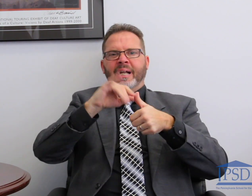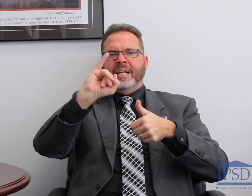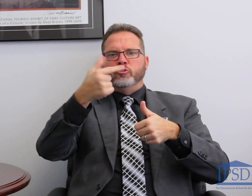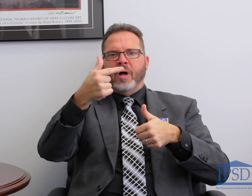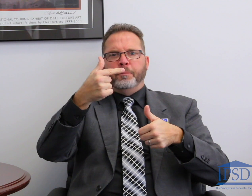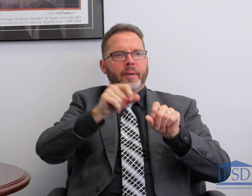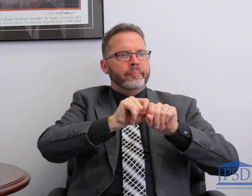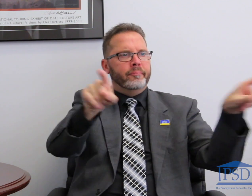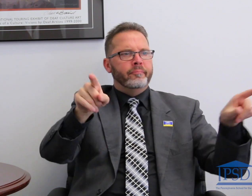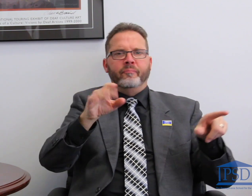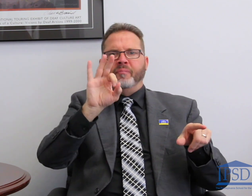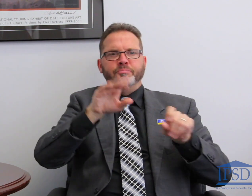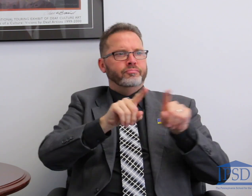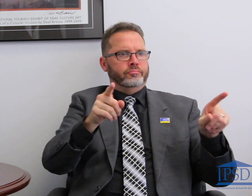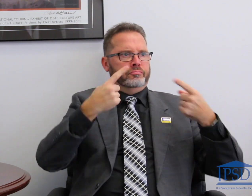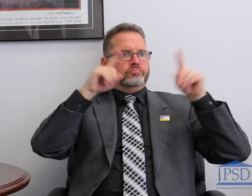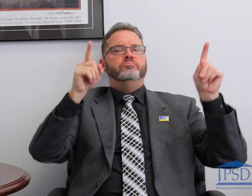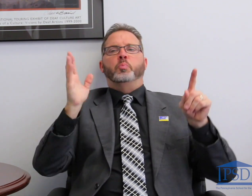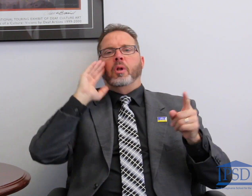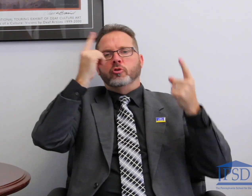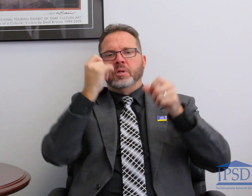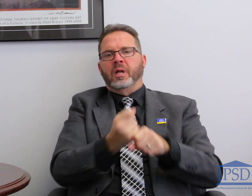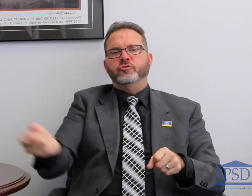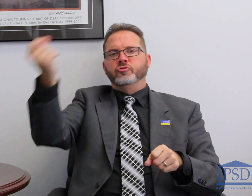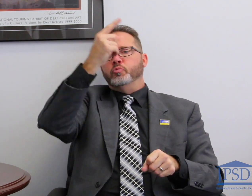through Instagram and social media and it turned out to be a successful event. We